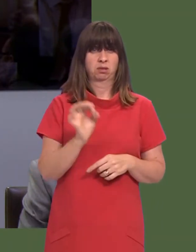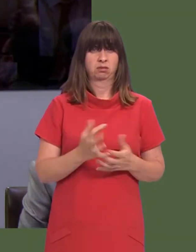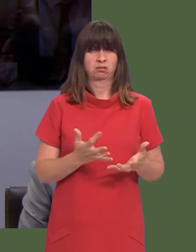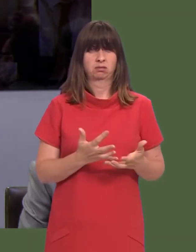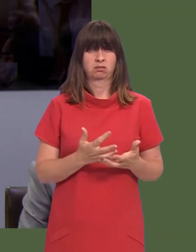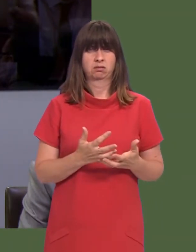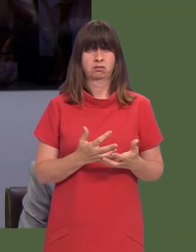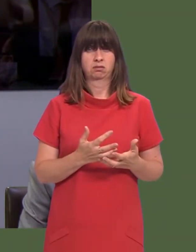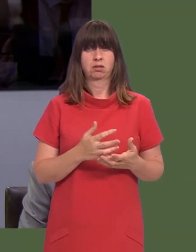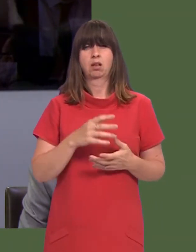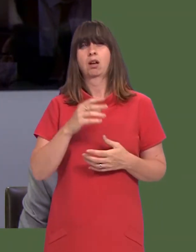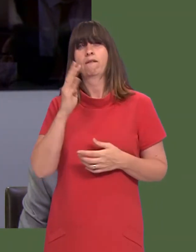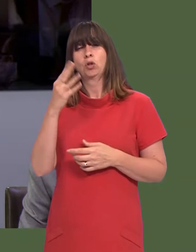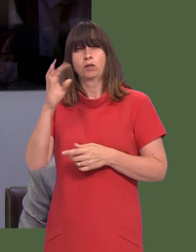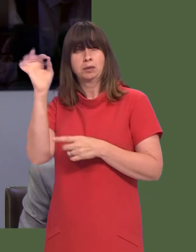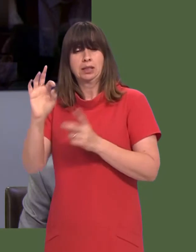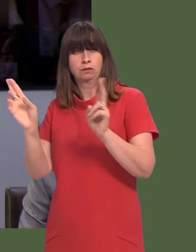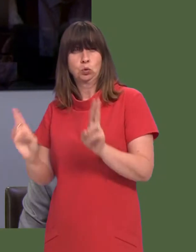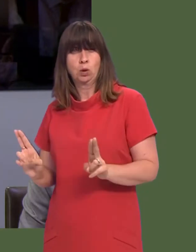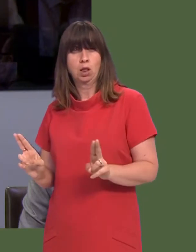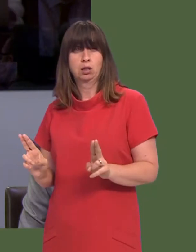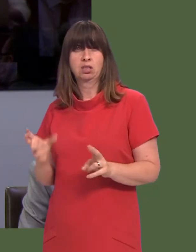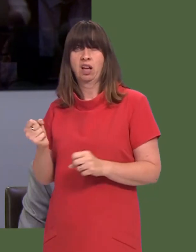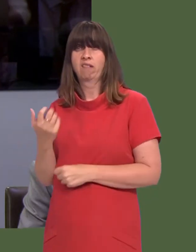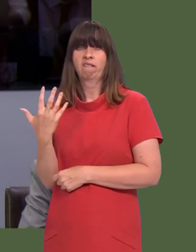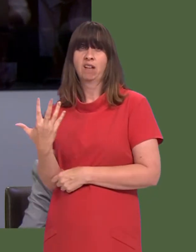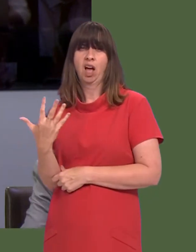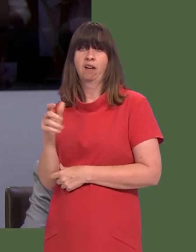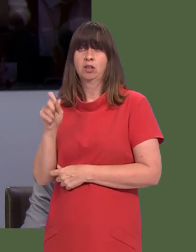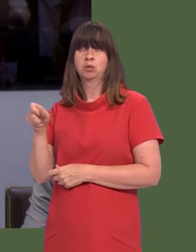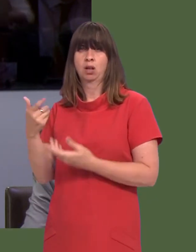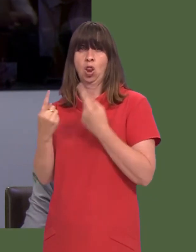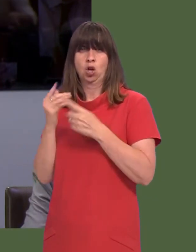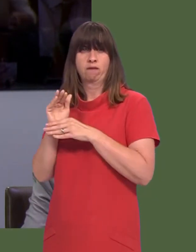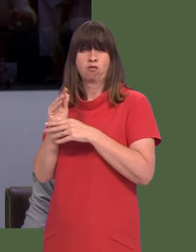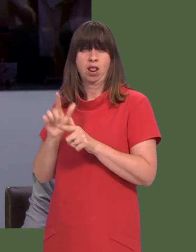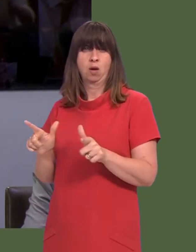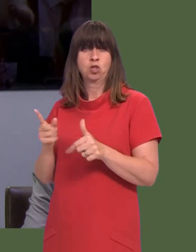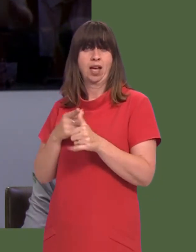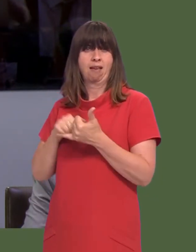The statistic is that 44 per cent of schools have fewer than five pupils studying foreign